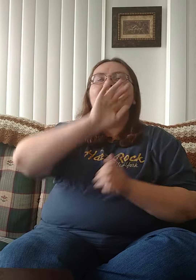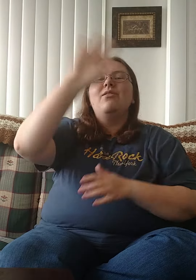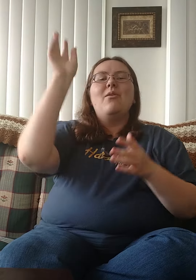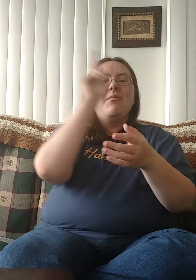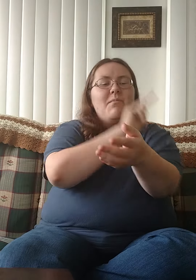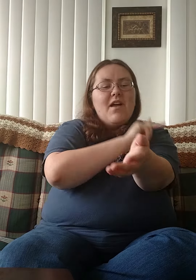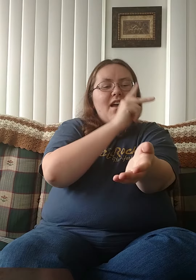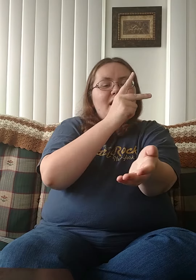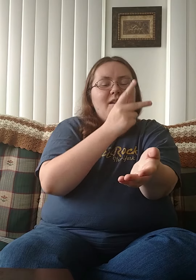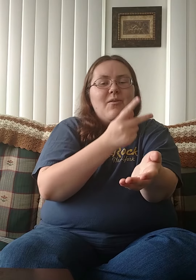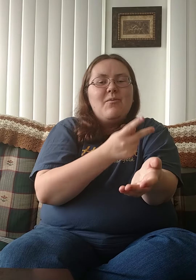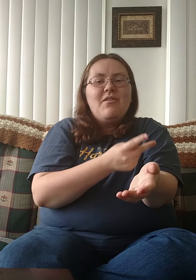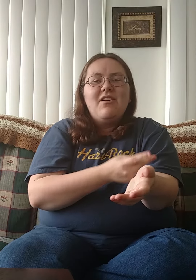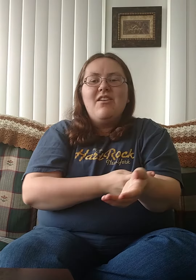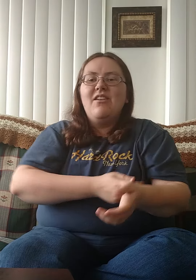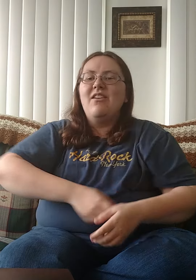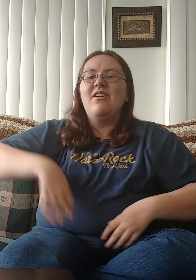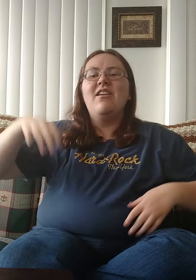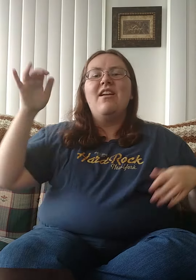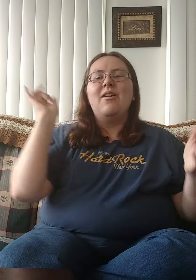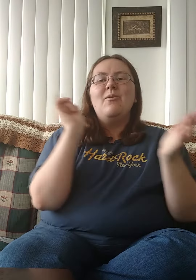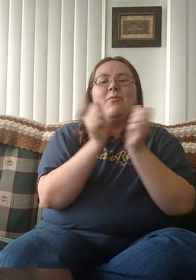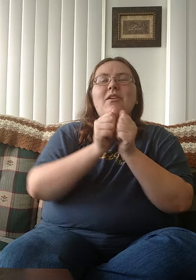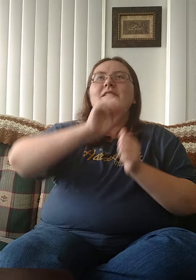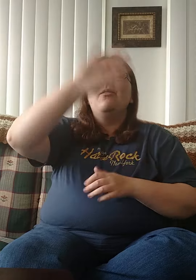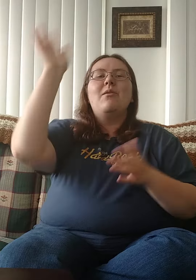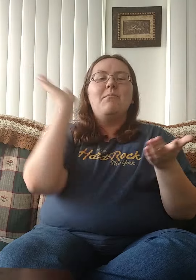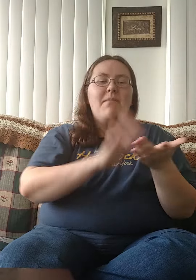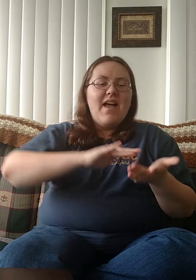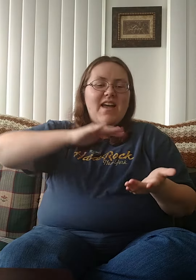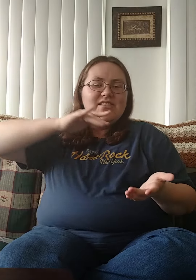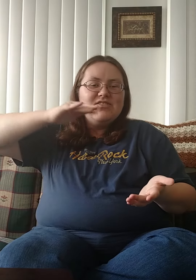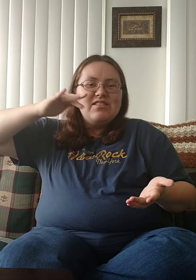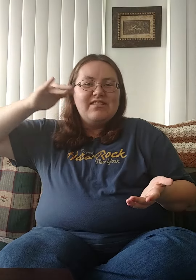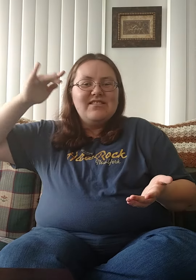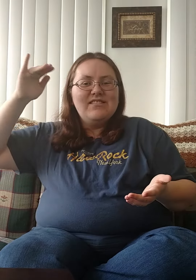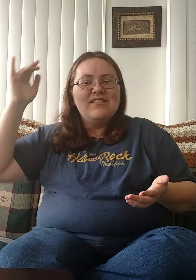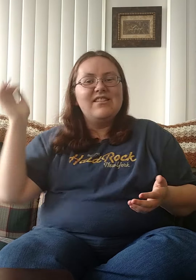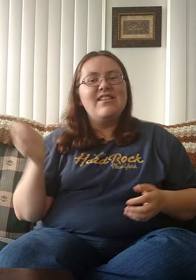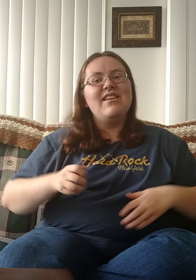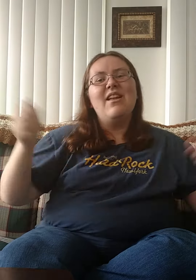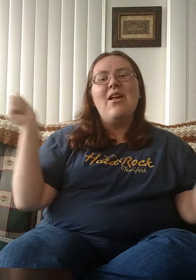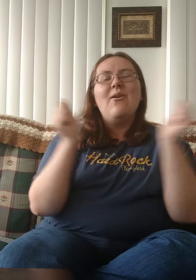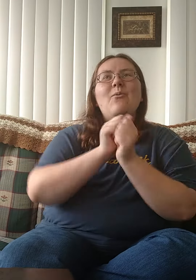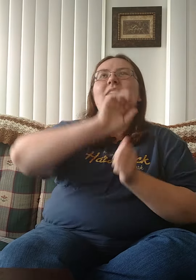With your power With your majesty